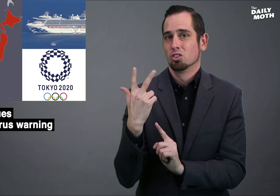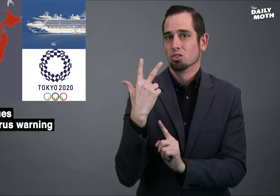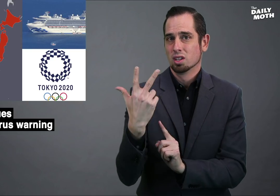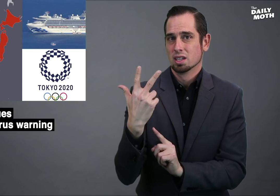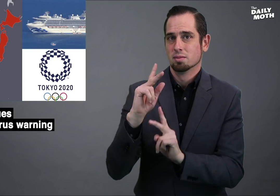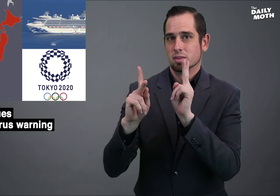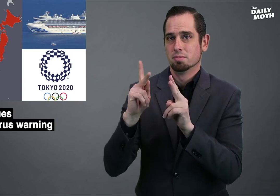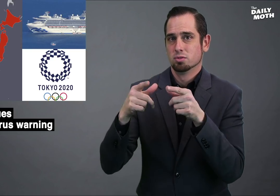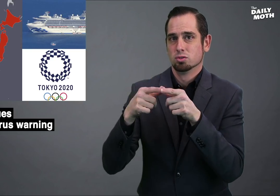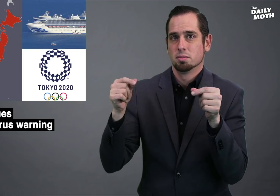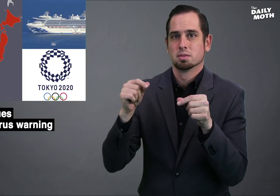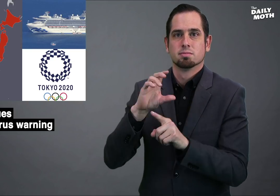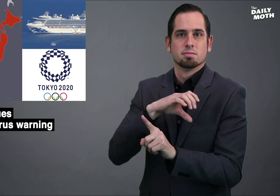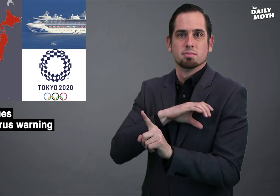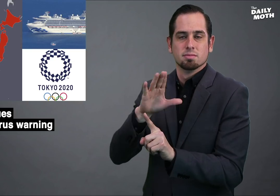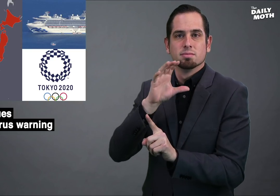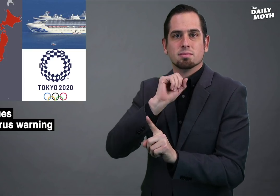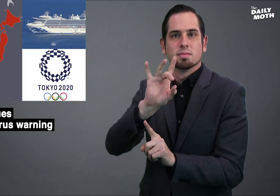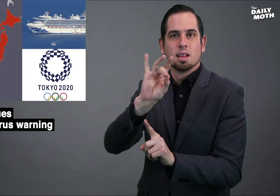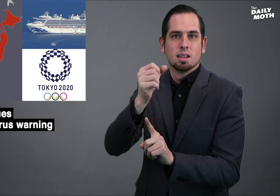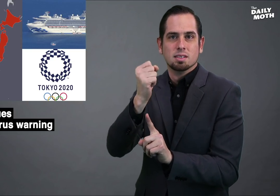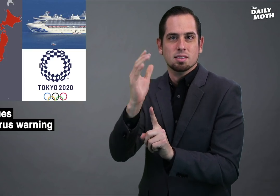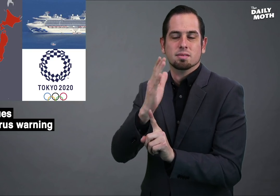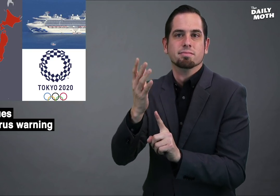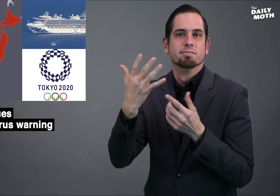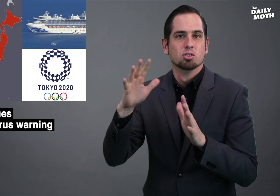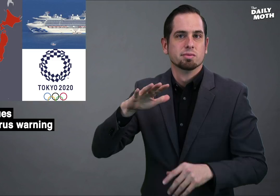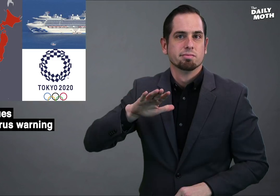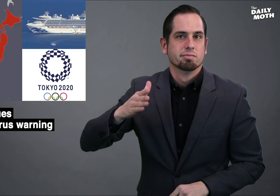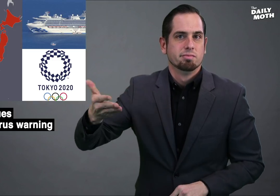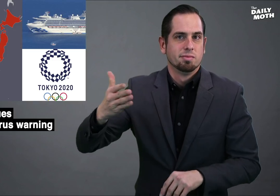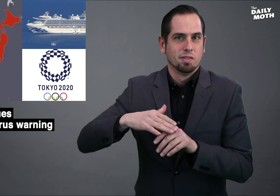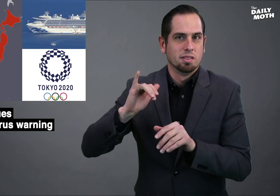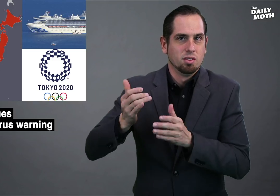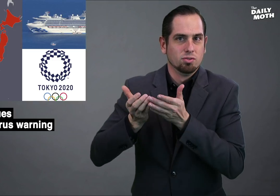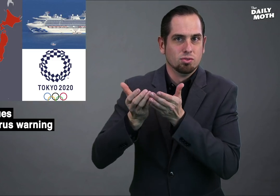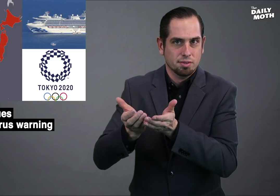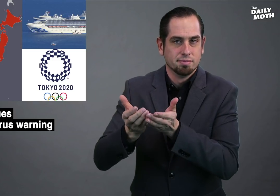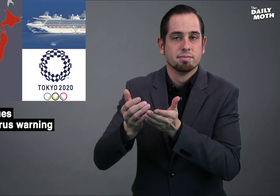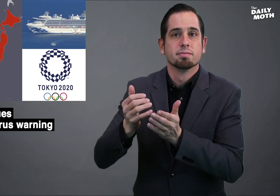Three Japanese nationals in their 80's died on the ship.